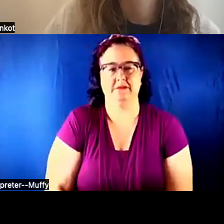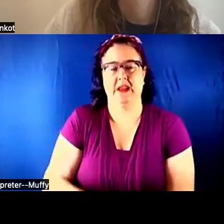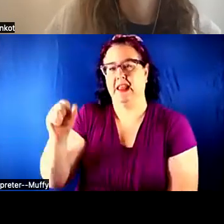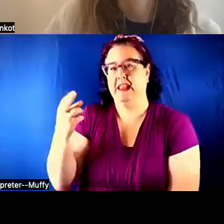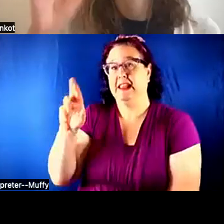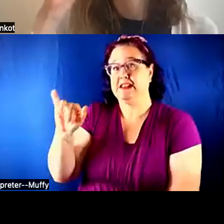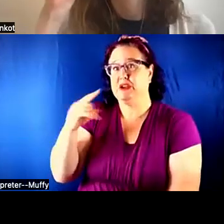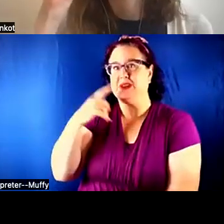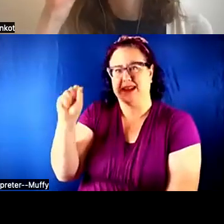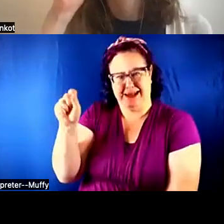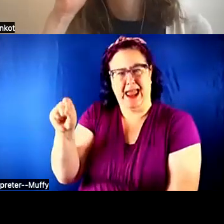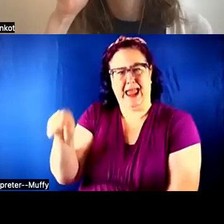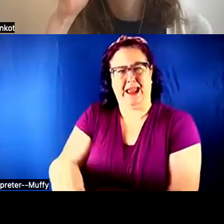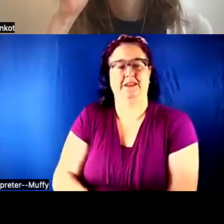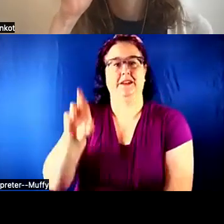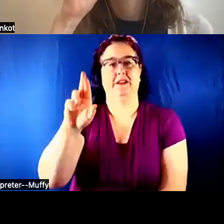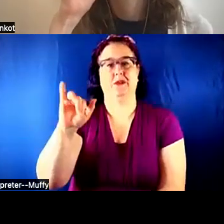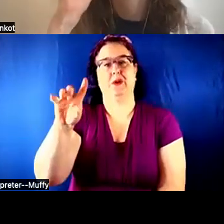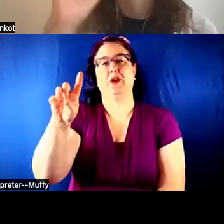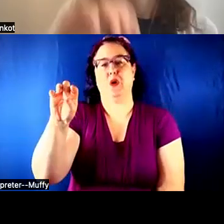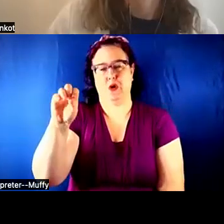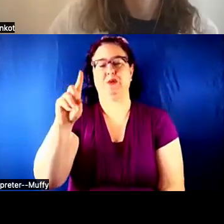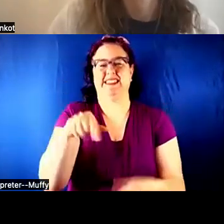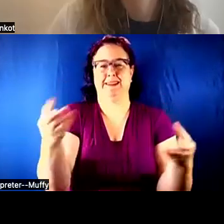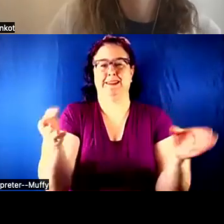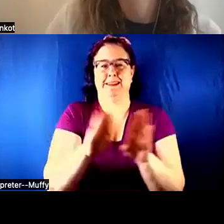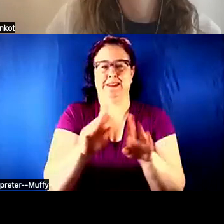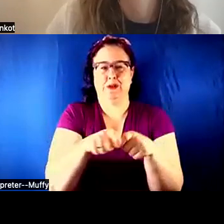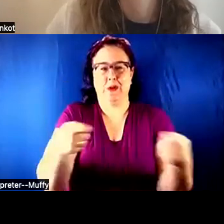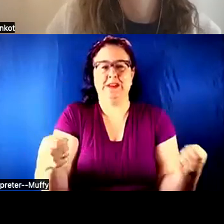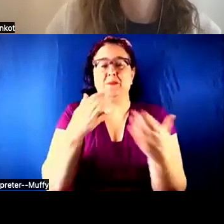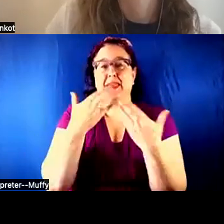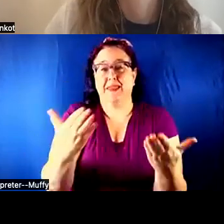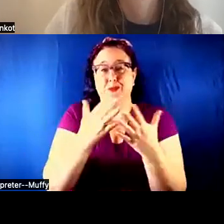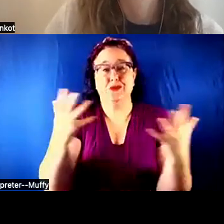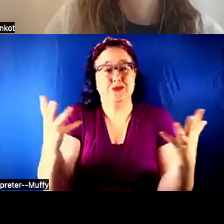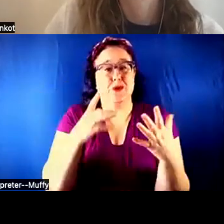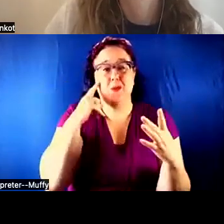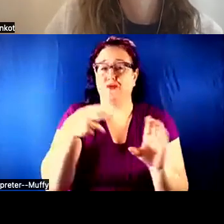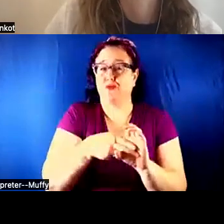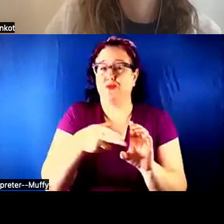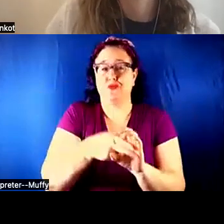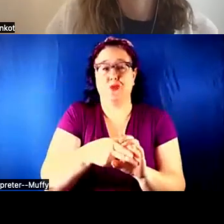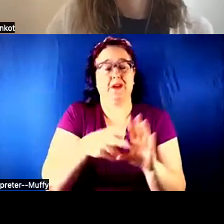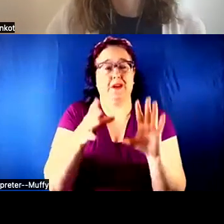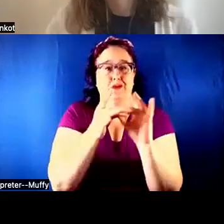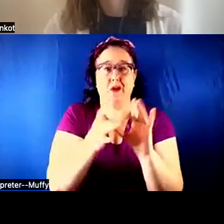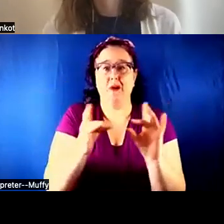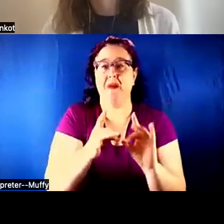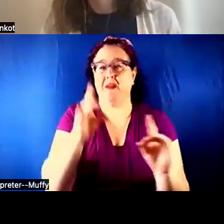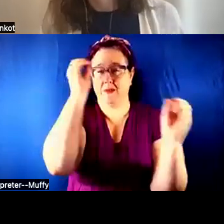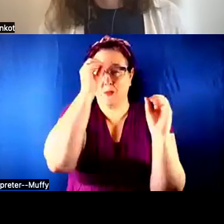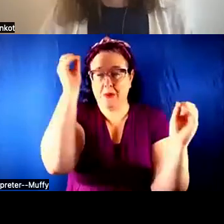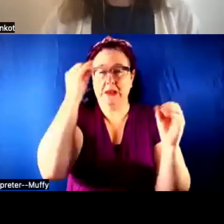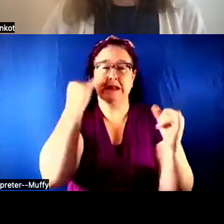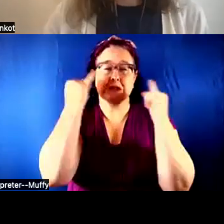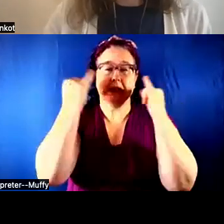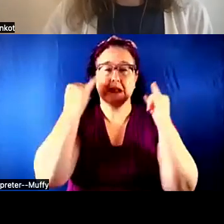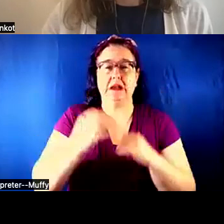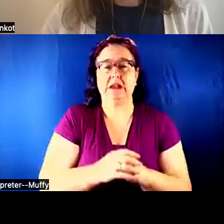Ricardo: This is closing now but thank you all so much for the ideas and the comments.